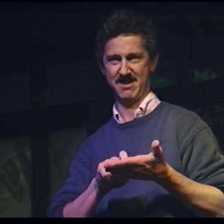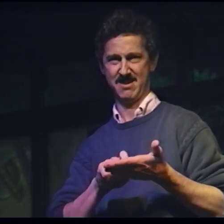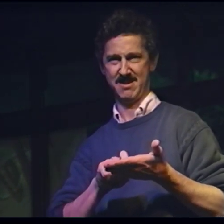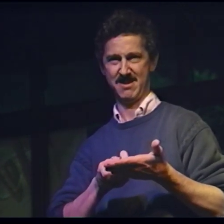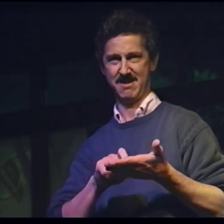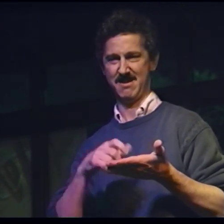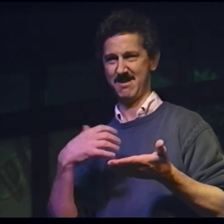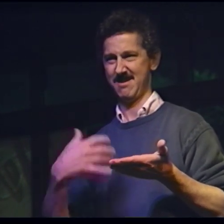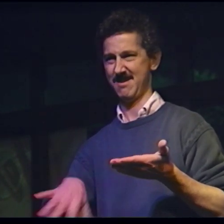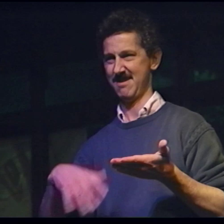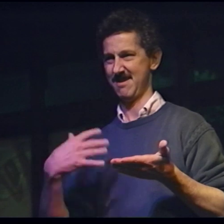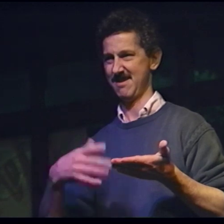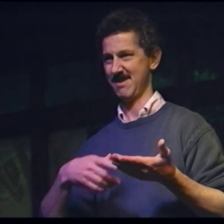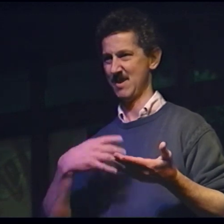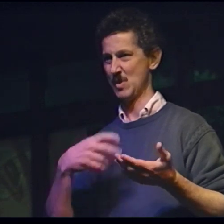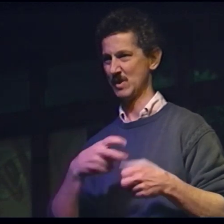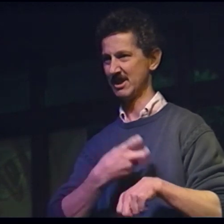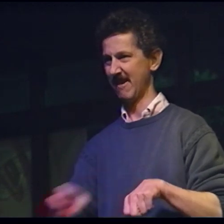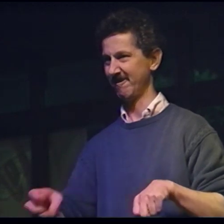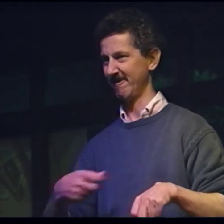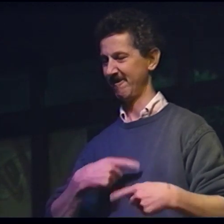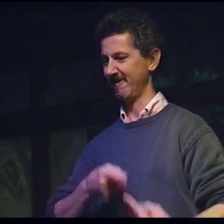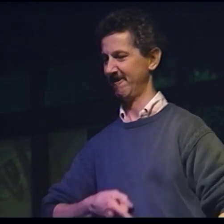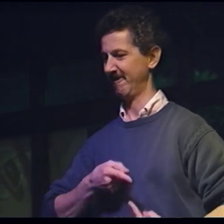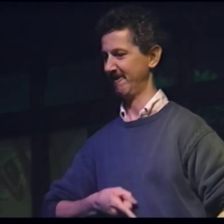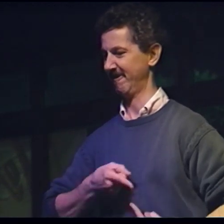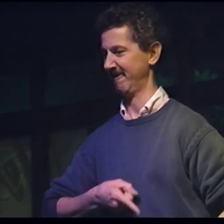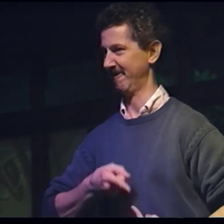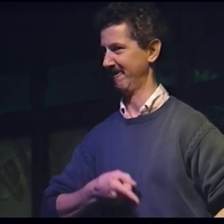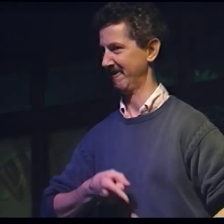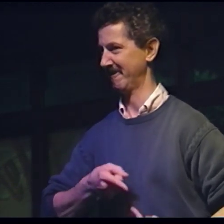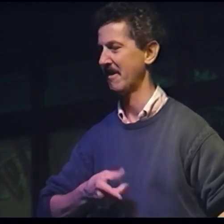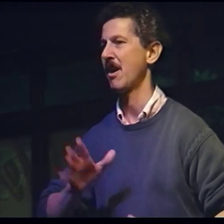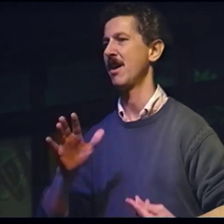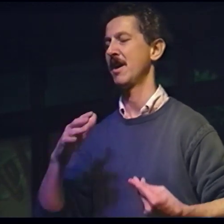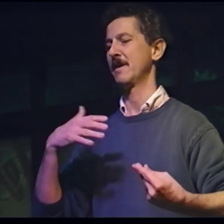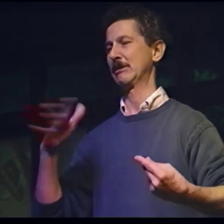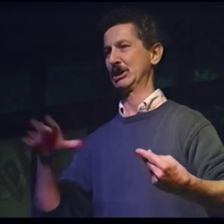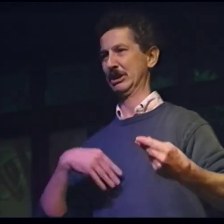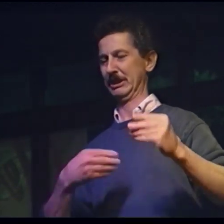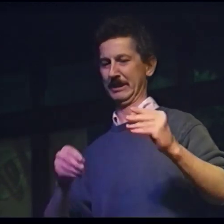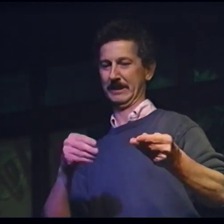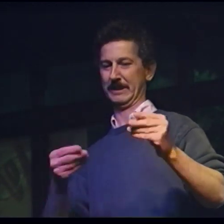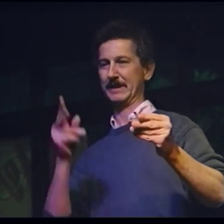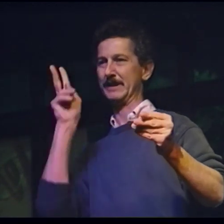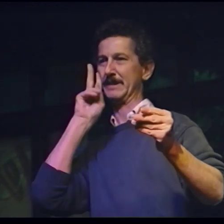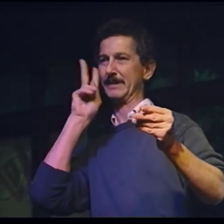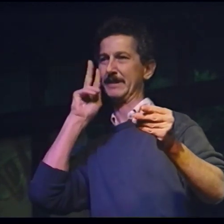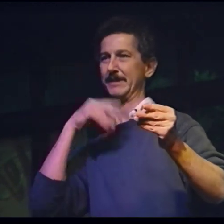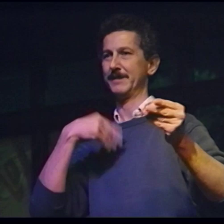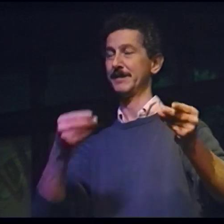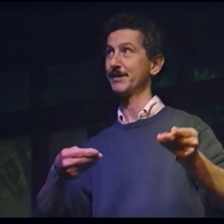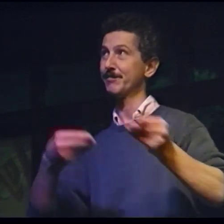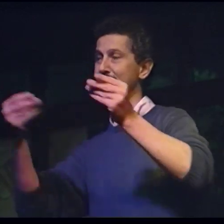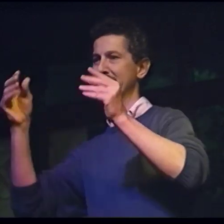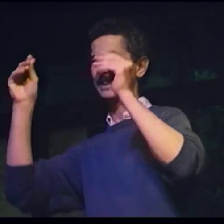So I gave it my best, but it was tough, and I struggled so much with the whole language medium.